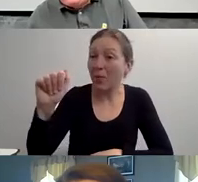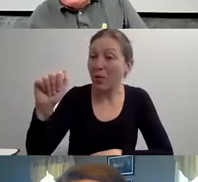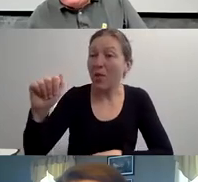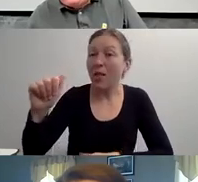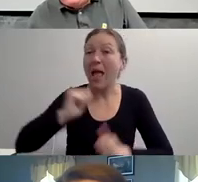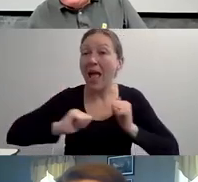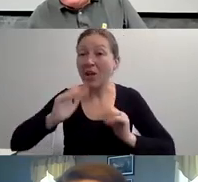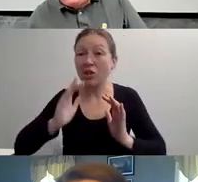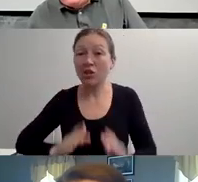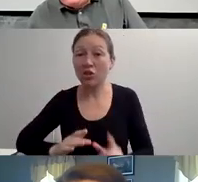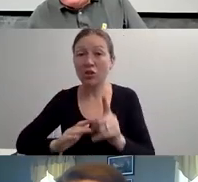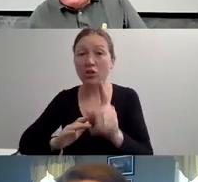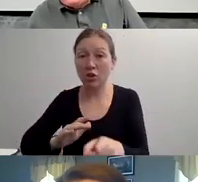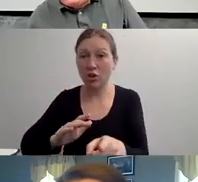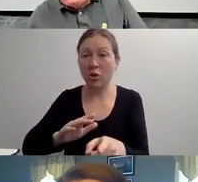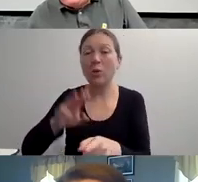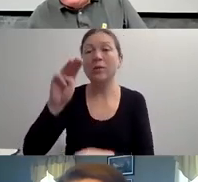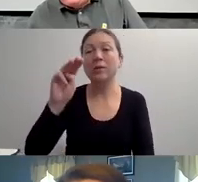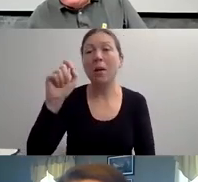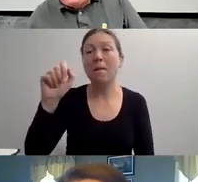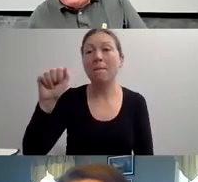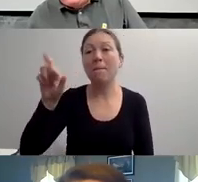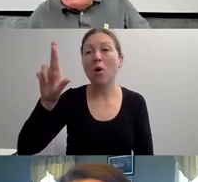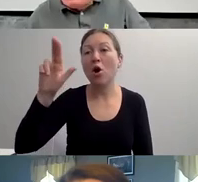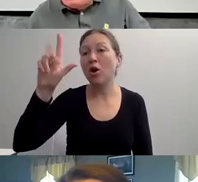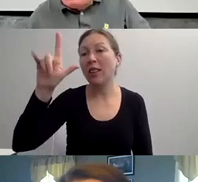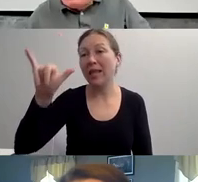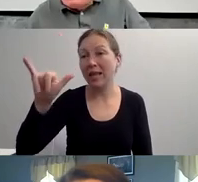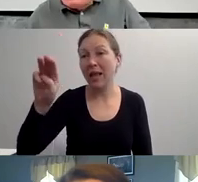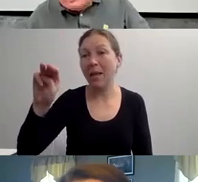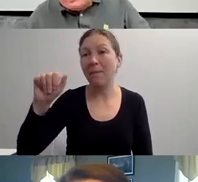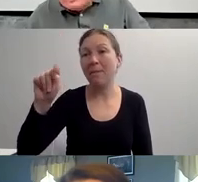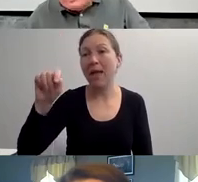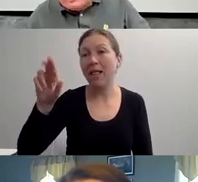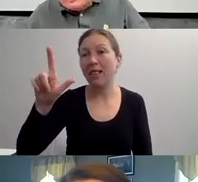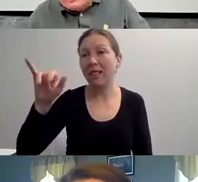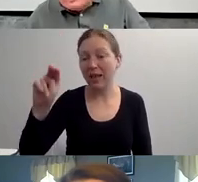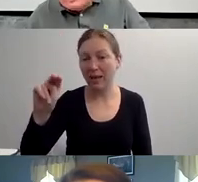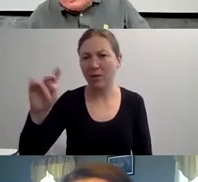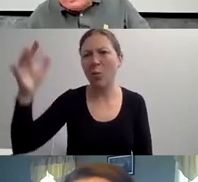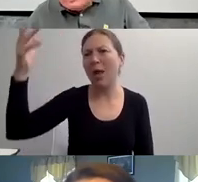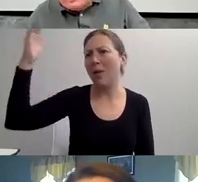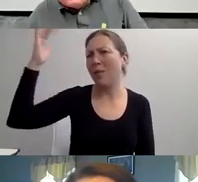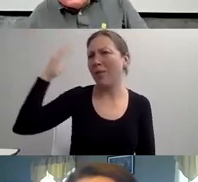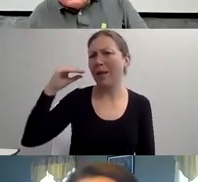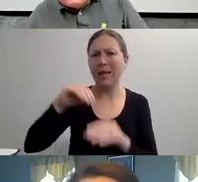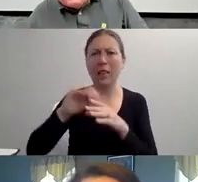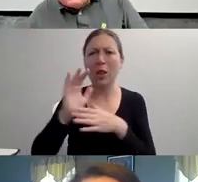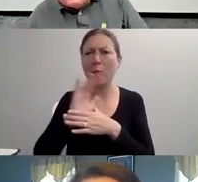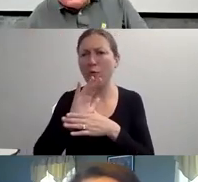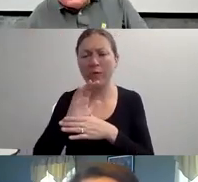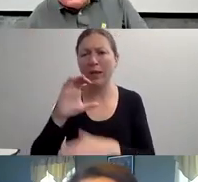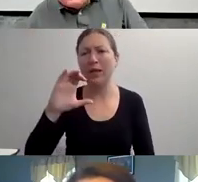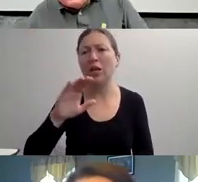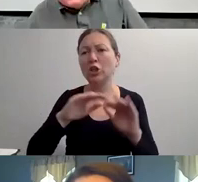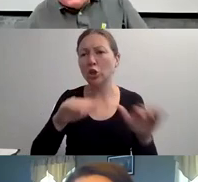AND THEY KEEP STATISTICS ABOUT DISABILITIES IN HOLLYWOOD AND WHO IS PLAYING WHAT AND WHAT